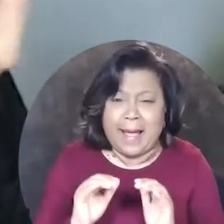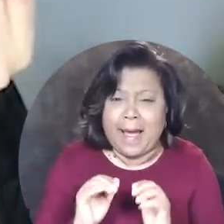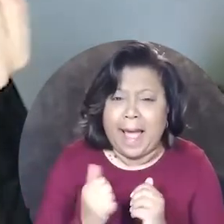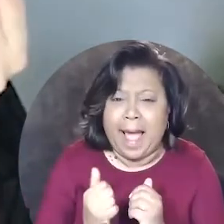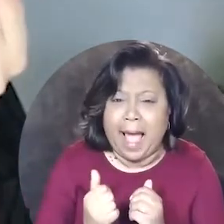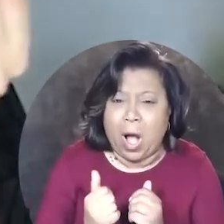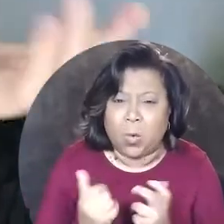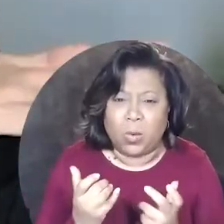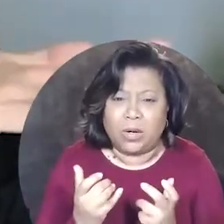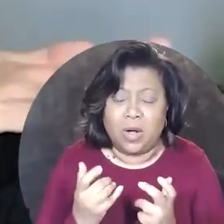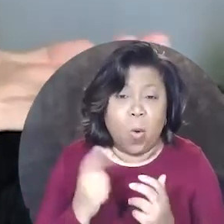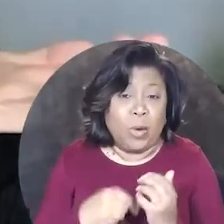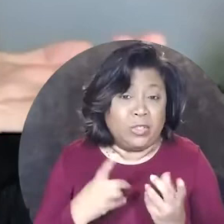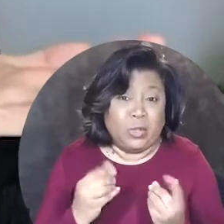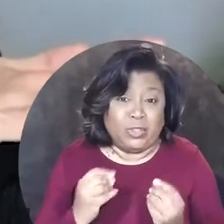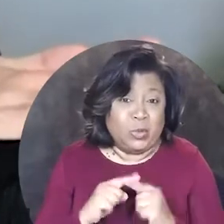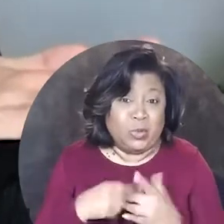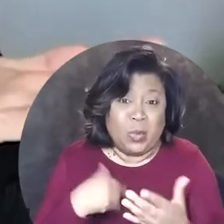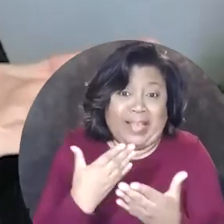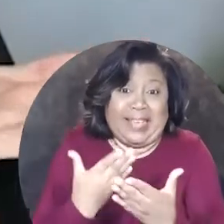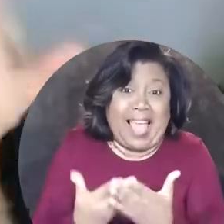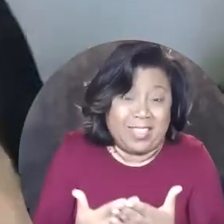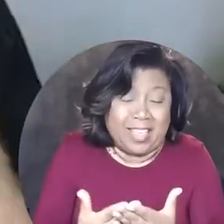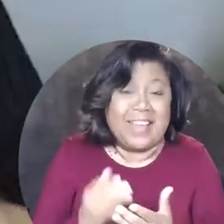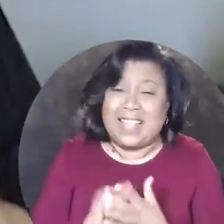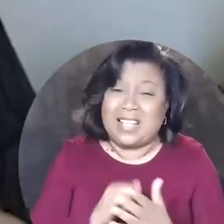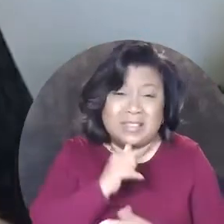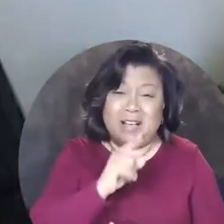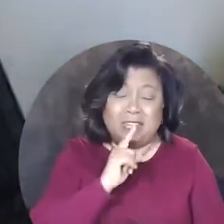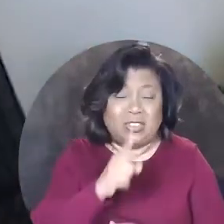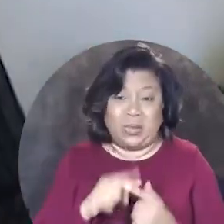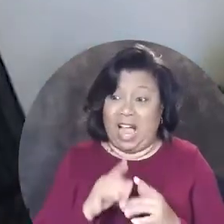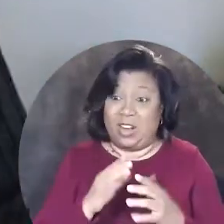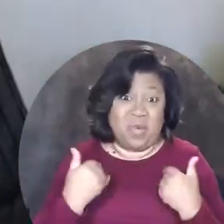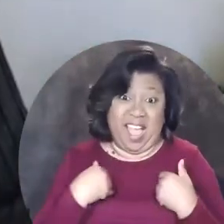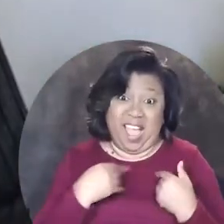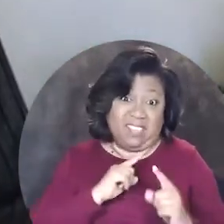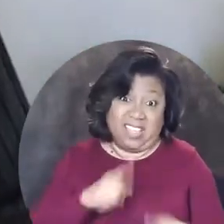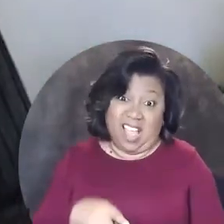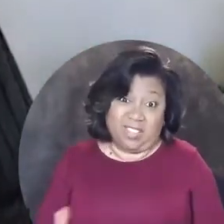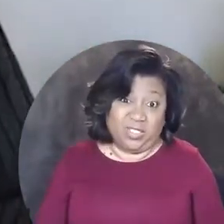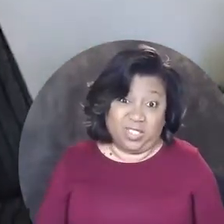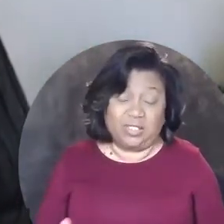the how and what do we do to get there and that's what I'm not sure of, I don't have the answer